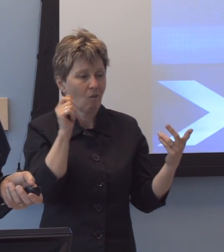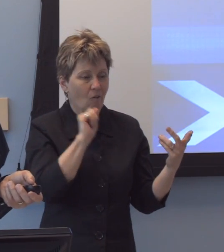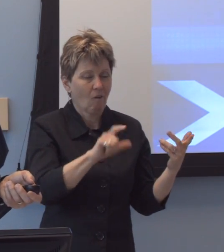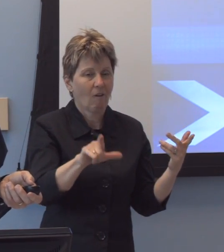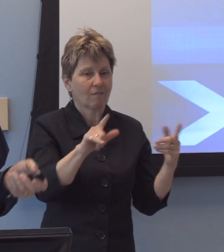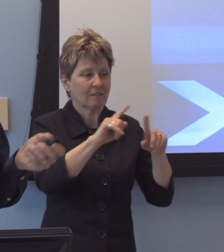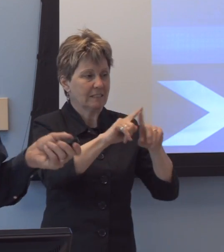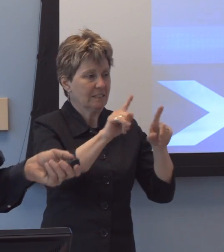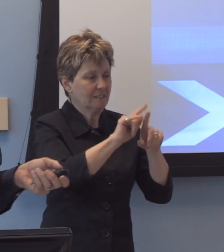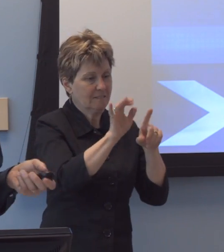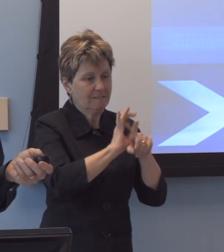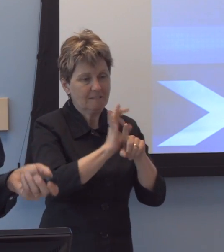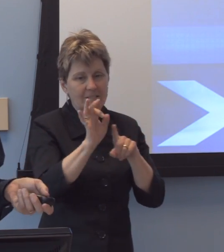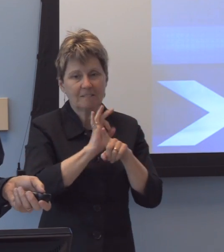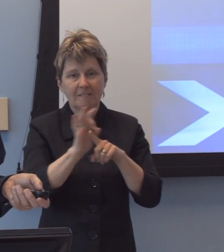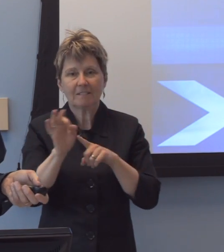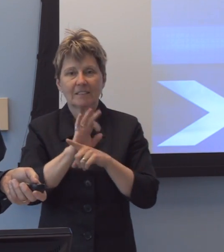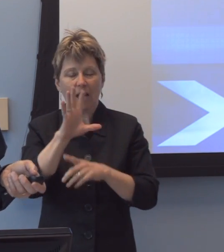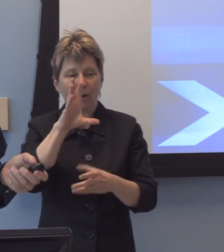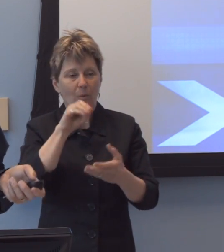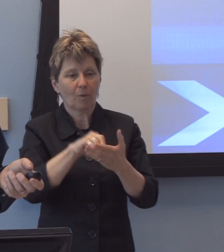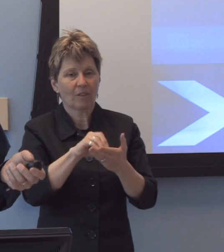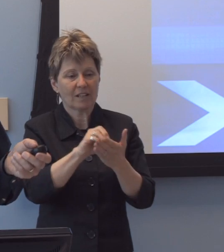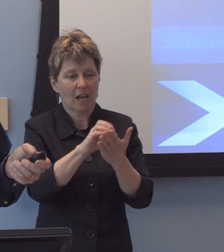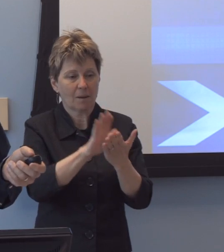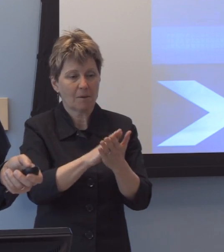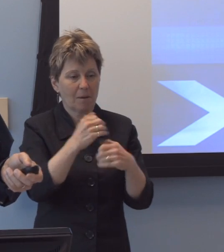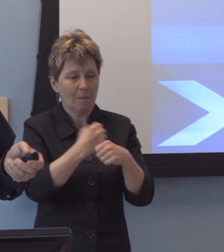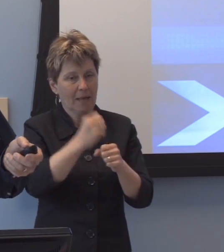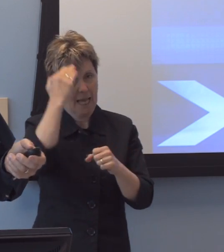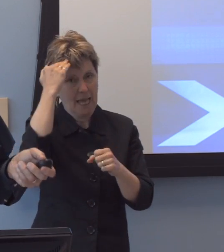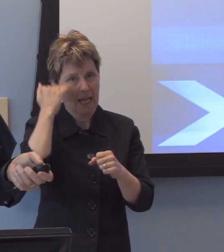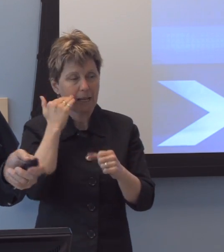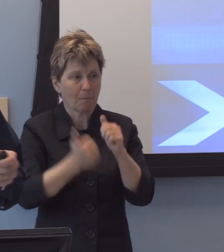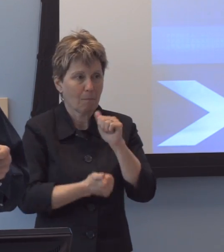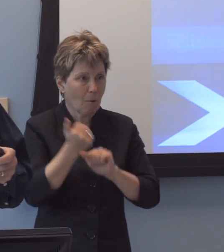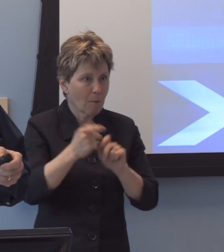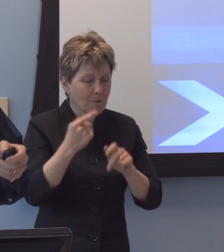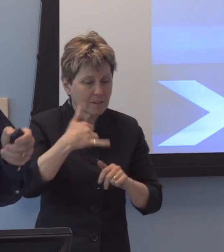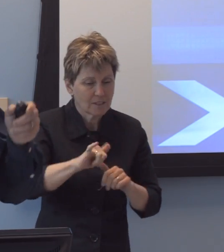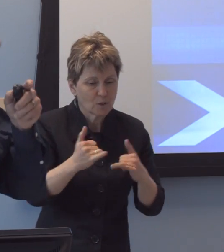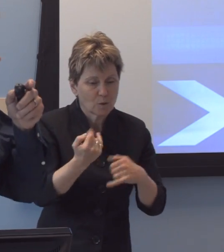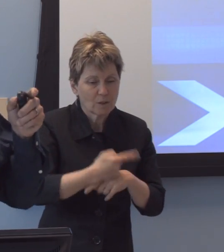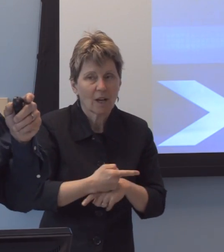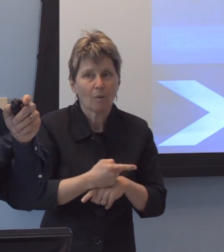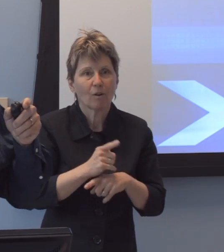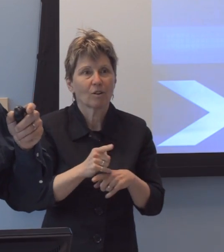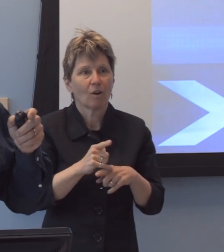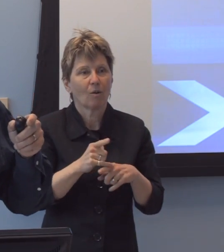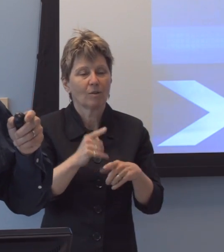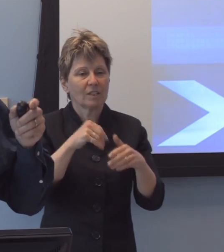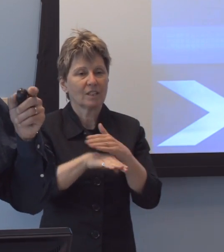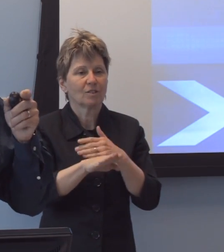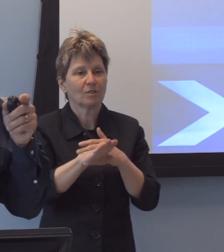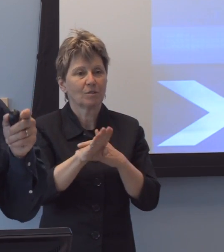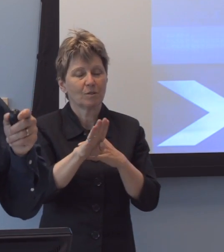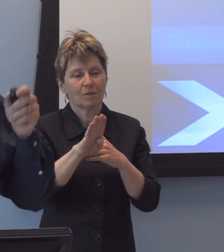so in a document when you make a heading, most people, still today, will go into bold, make it larger, make it dark,